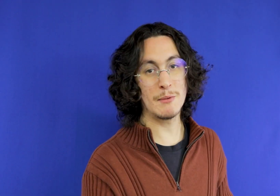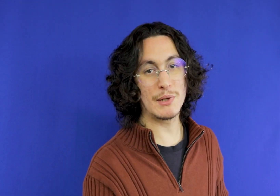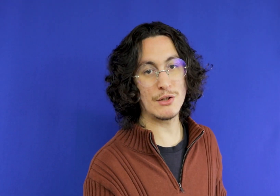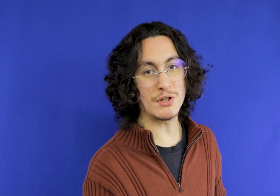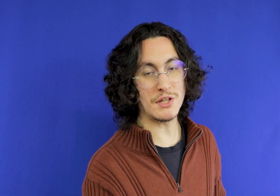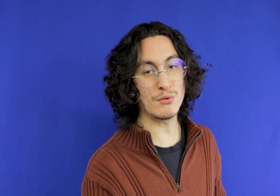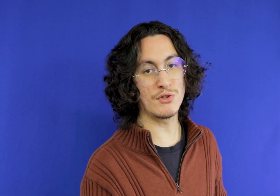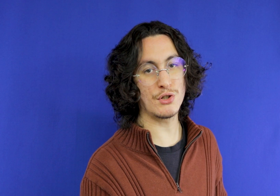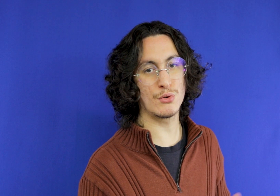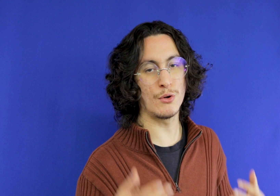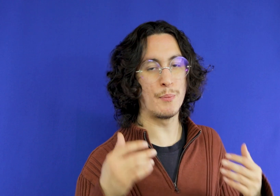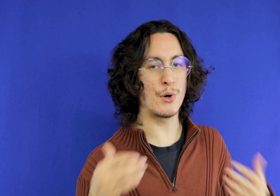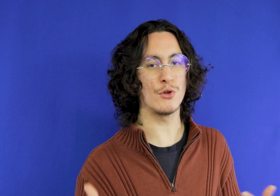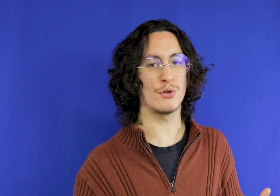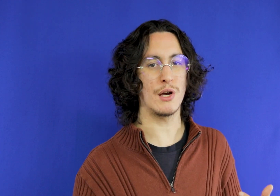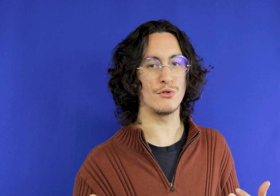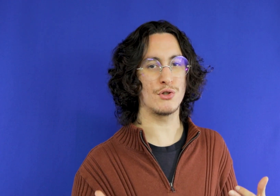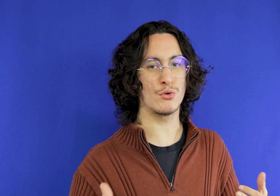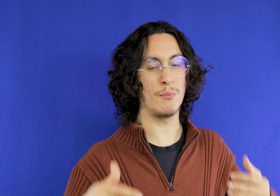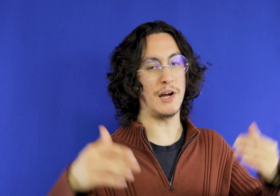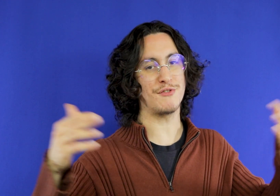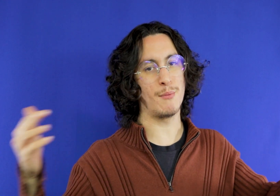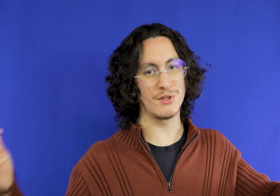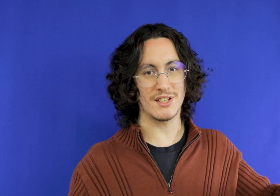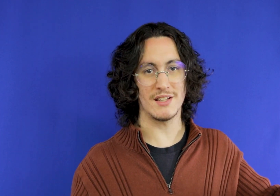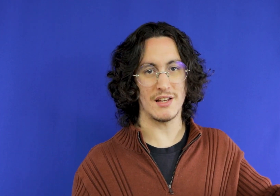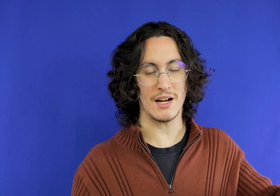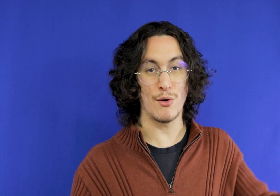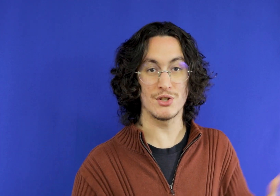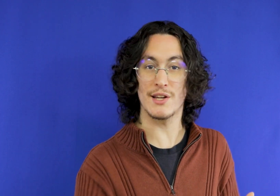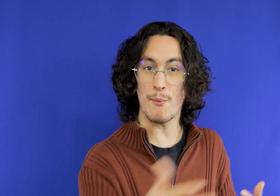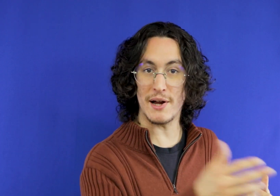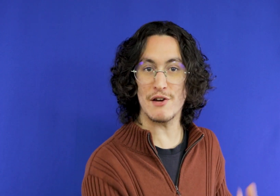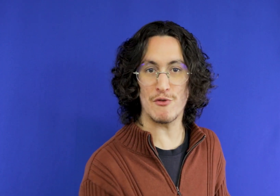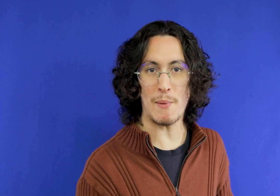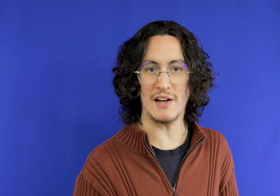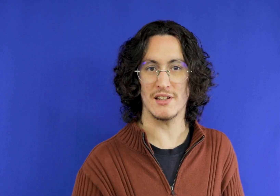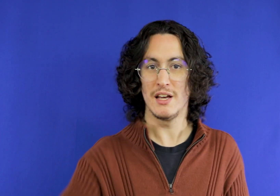Remembering that there is a place ready Celso de tô most famous here in the Serra Gaúcha which is the maria-smoke